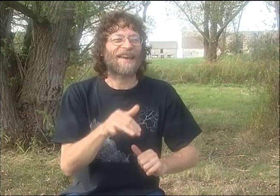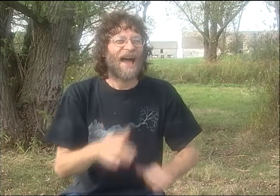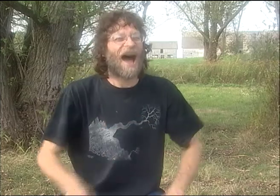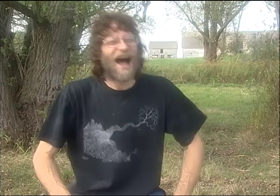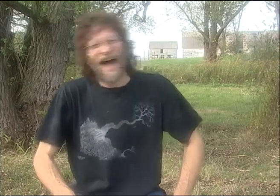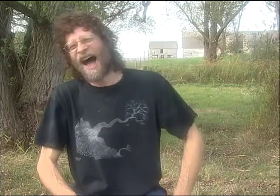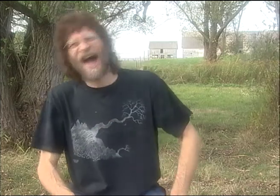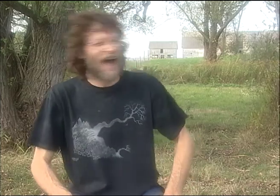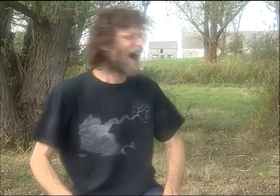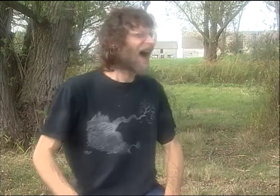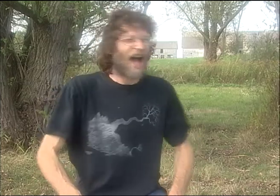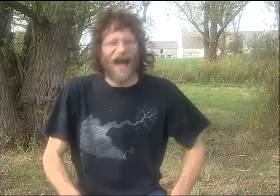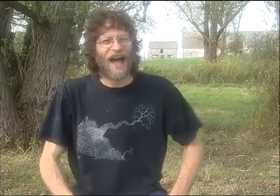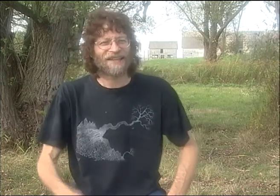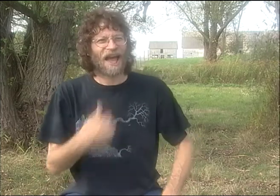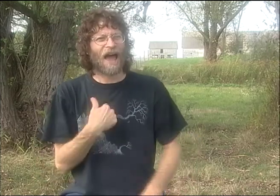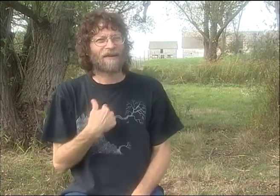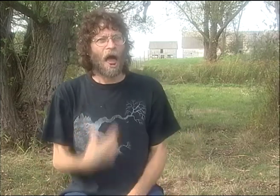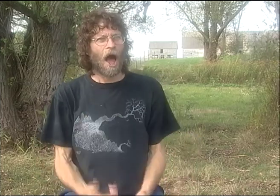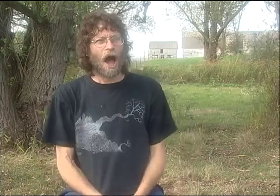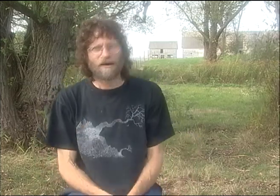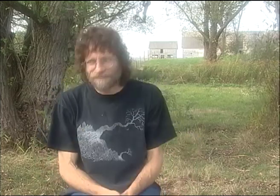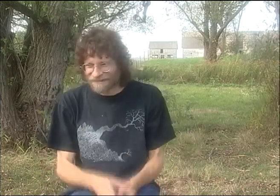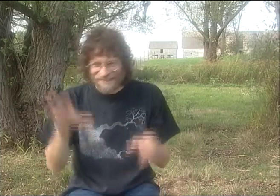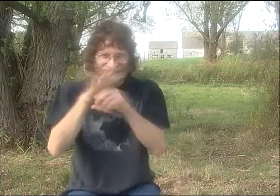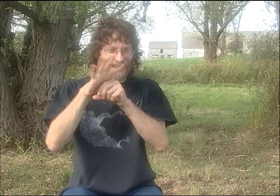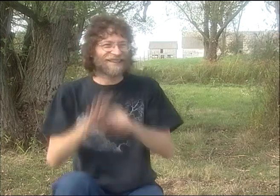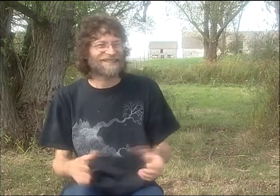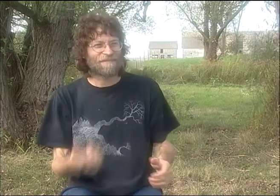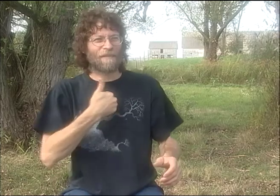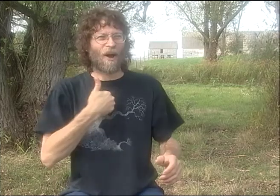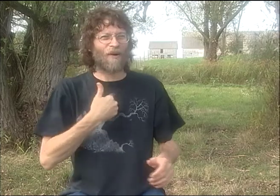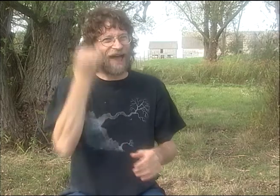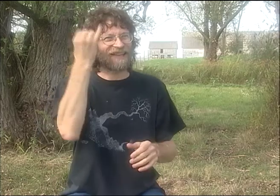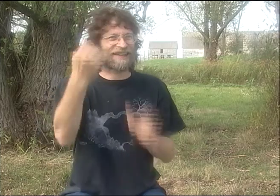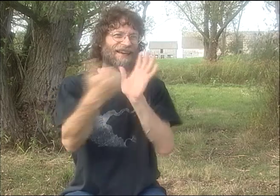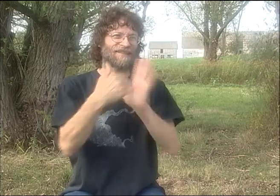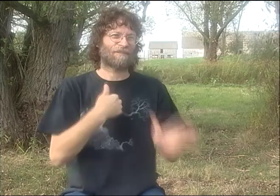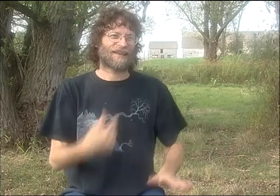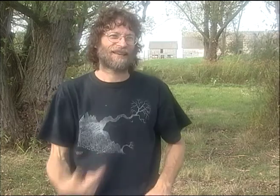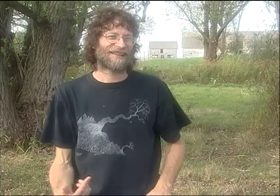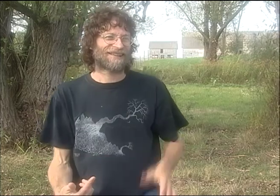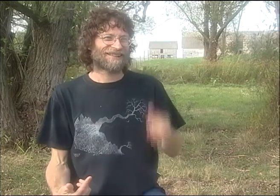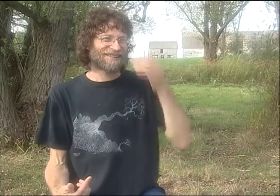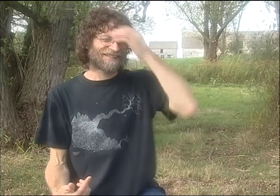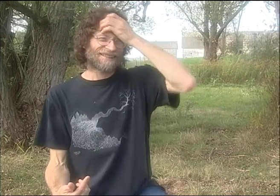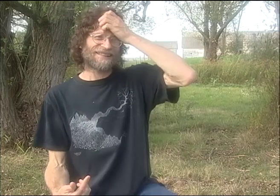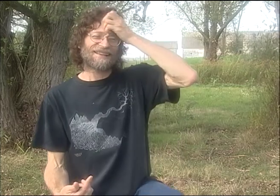"WELL, KENNY, HOW ARE YOU GONNA VOICE THIS? HA HA HA HA HA." AND I'D THINK, "OH, NO.